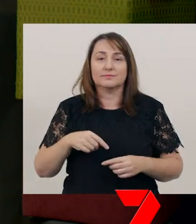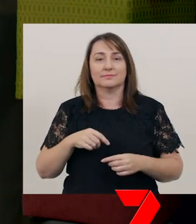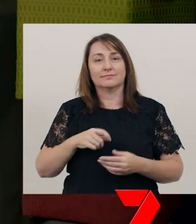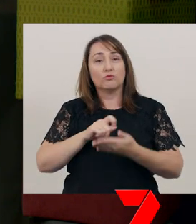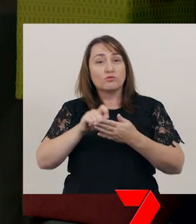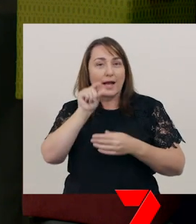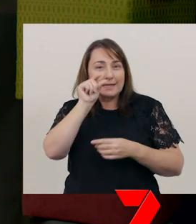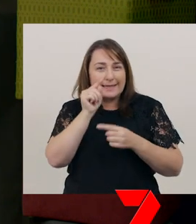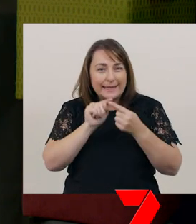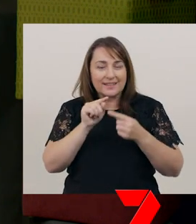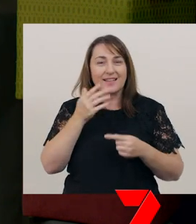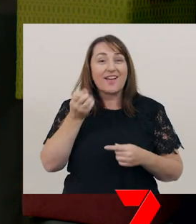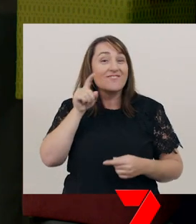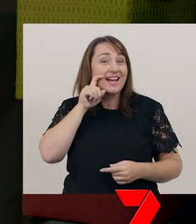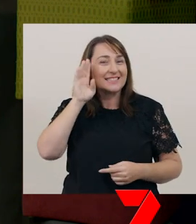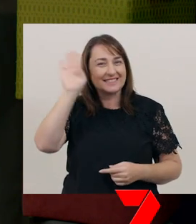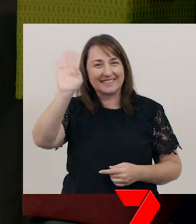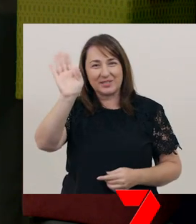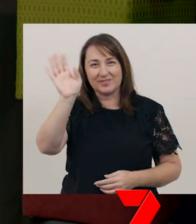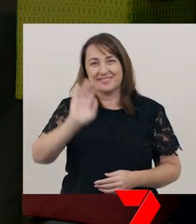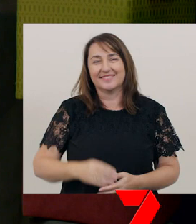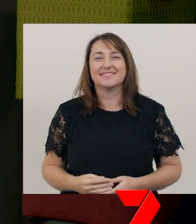Have fun and see you next time. Bye!